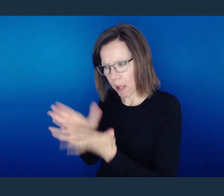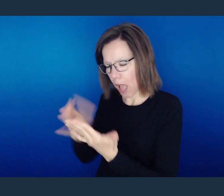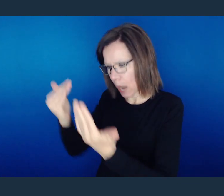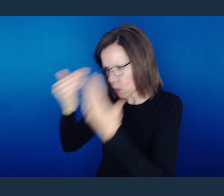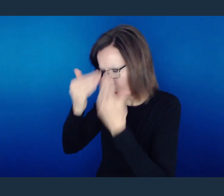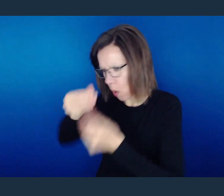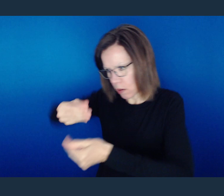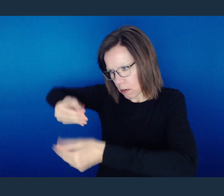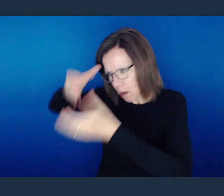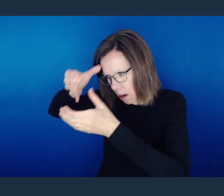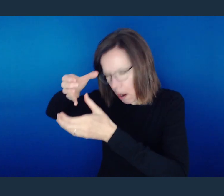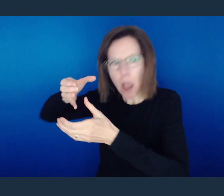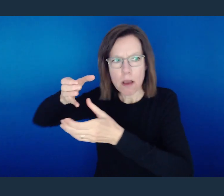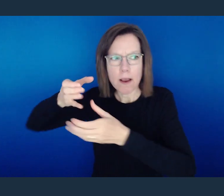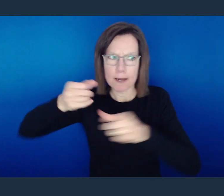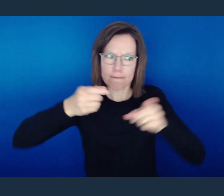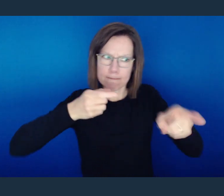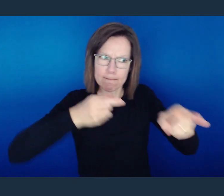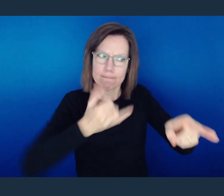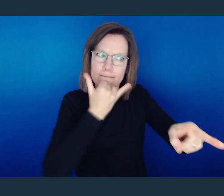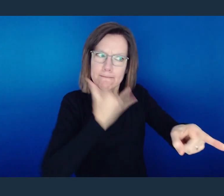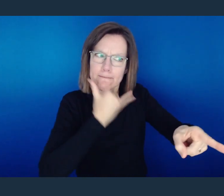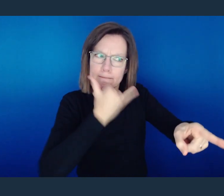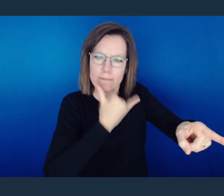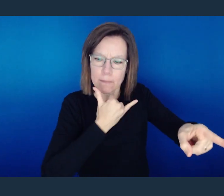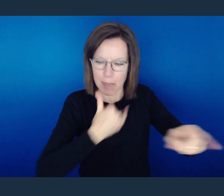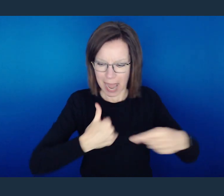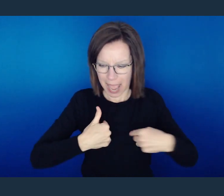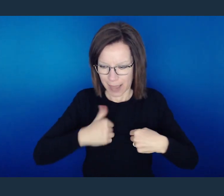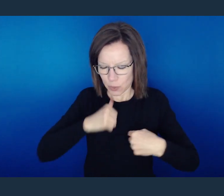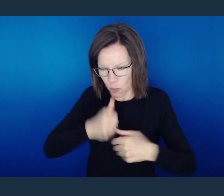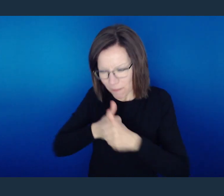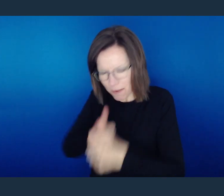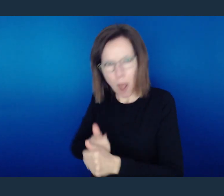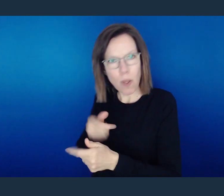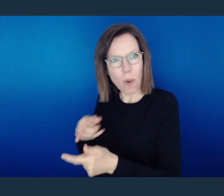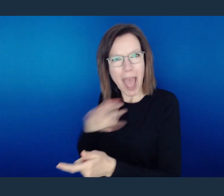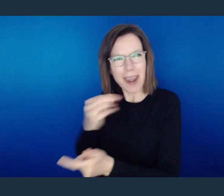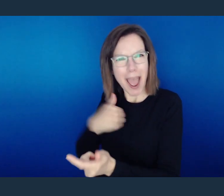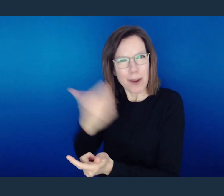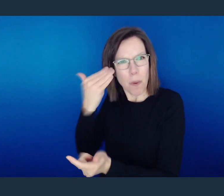we've read the word of God, but we ourselves won't live the word of God, and that is hypocrisy.